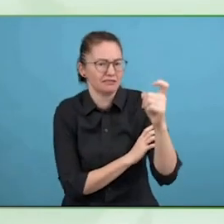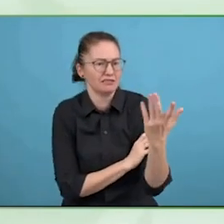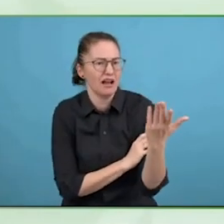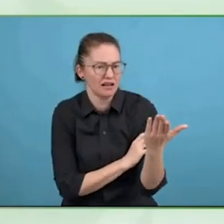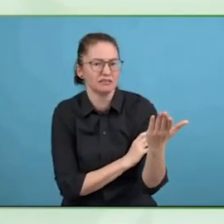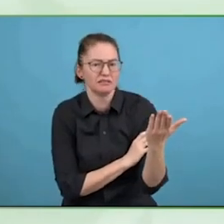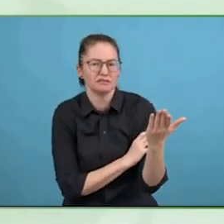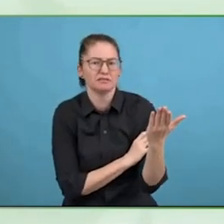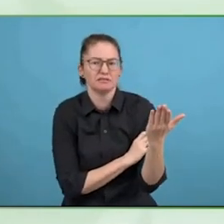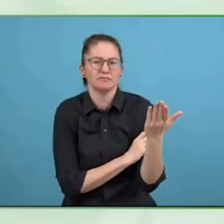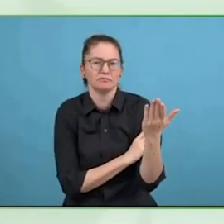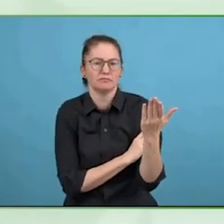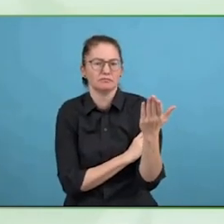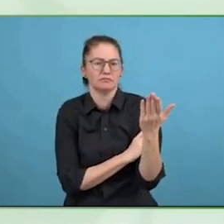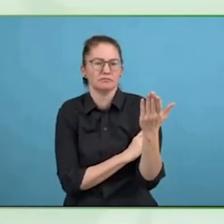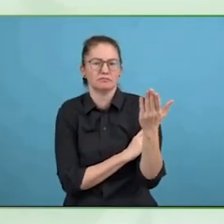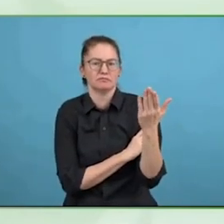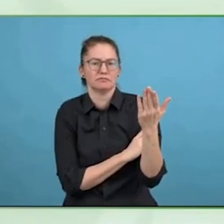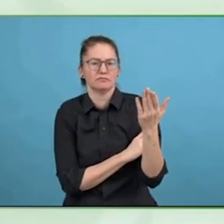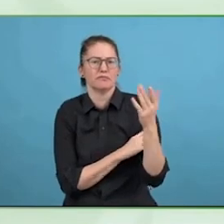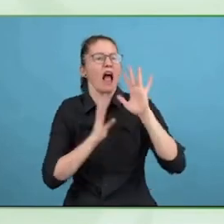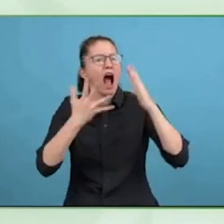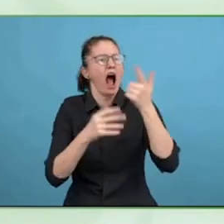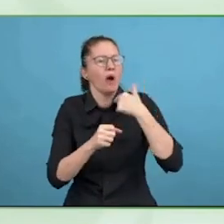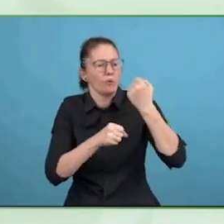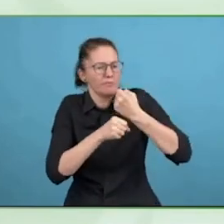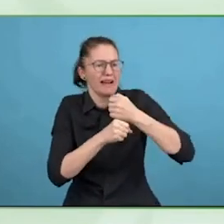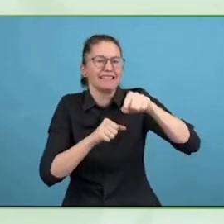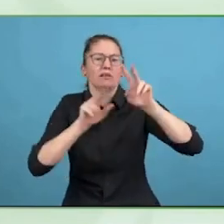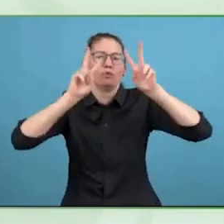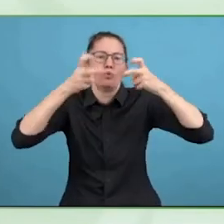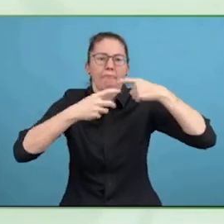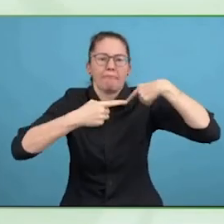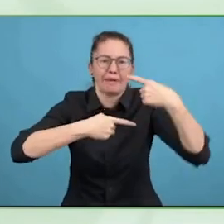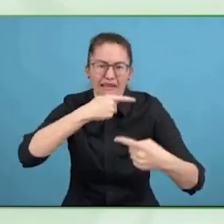I also think it is only part of the puzzle but it is a very